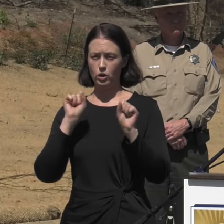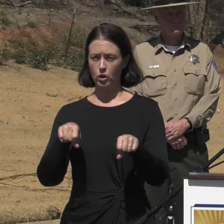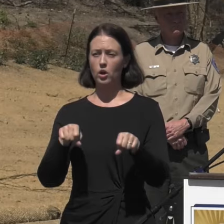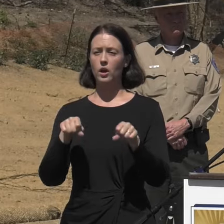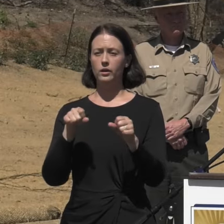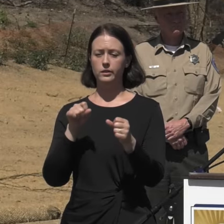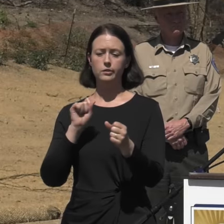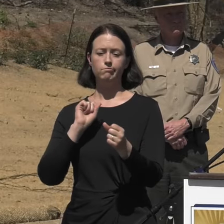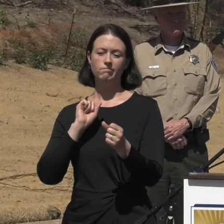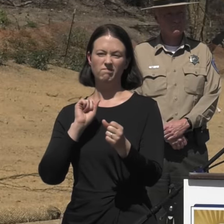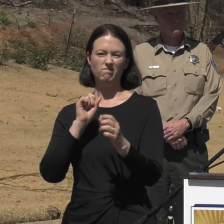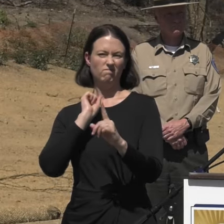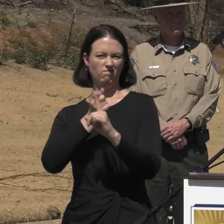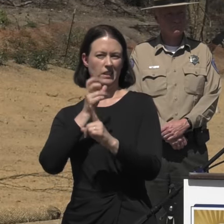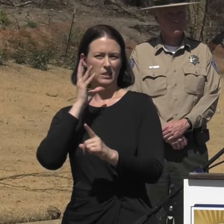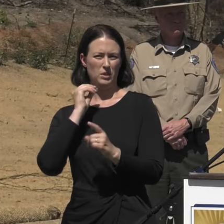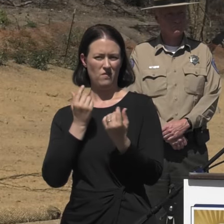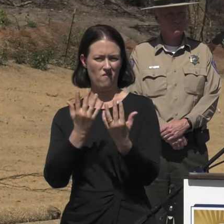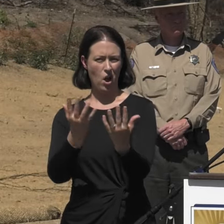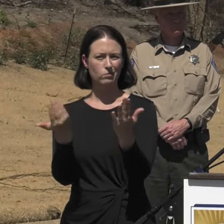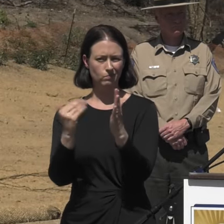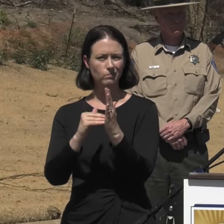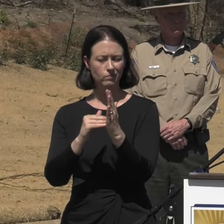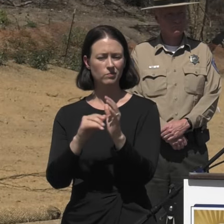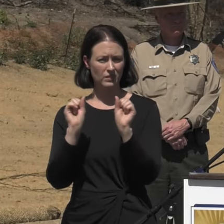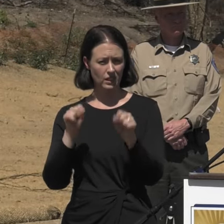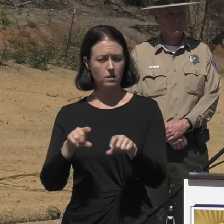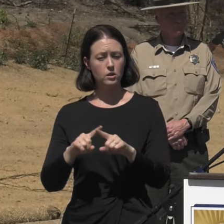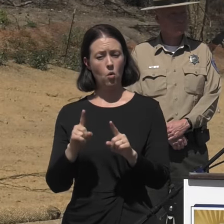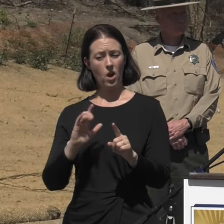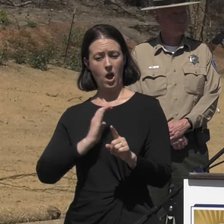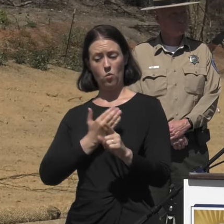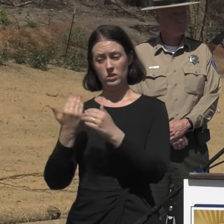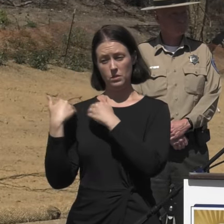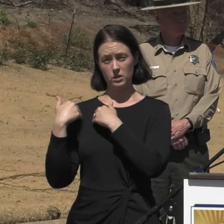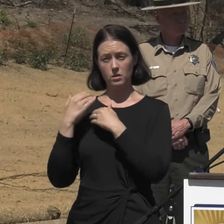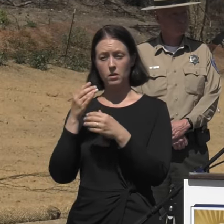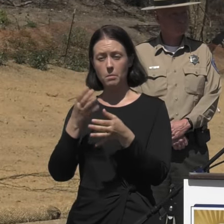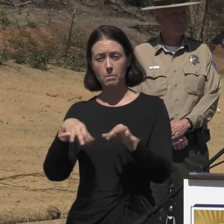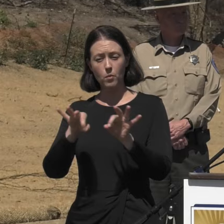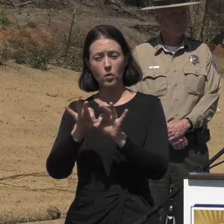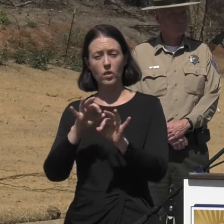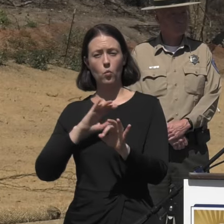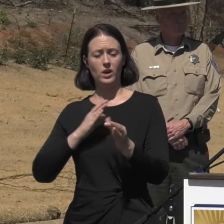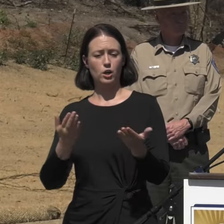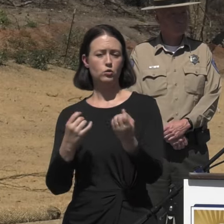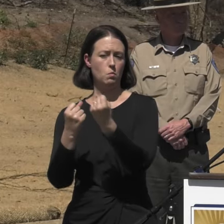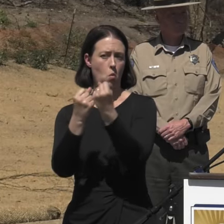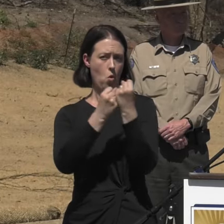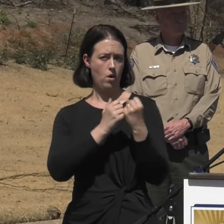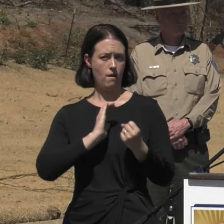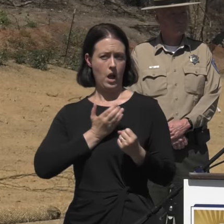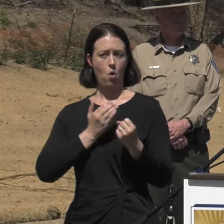so our main emphasis is to make sure that we are there for our residents. And so with that, I just really want to extend my thanks